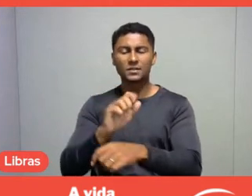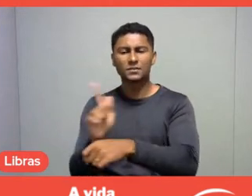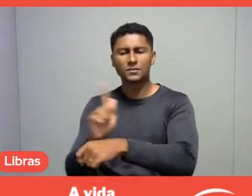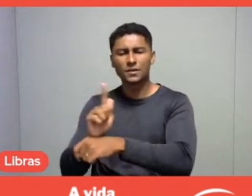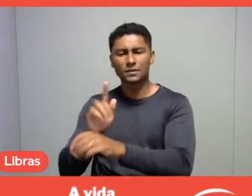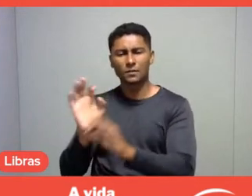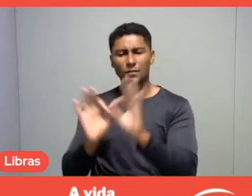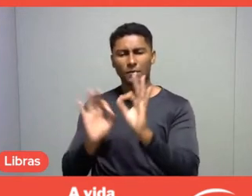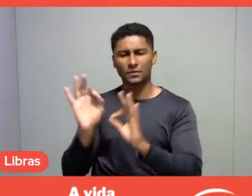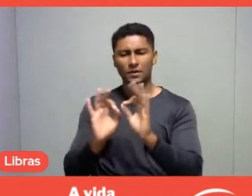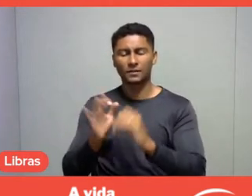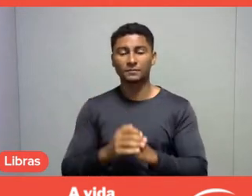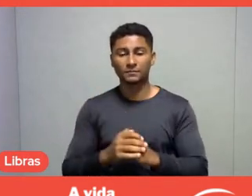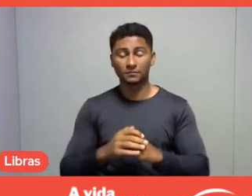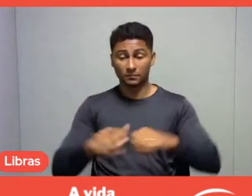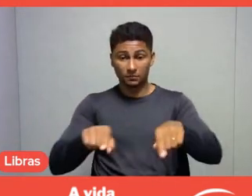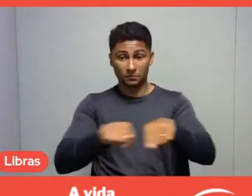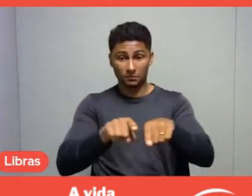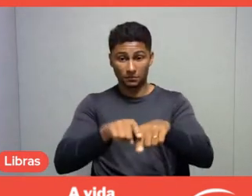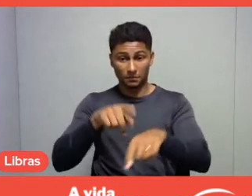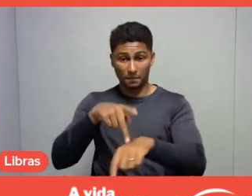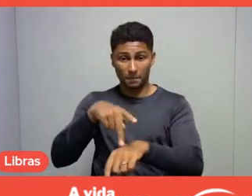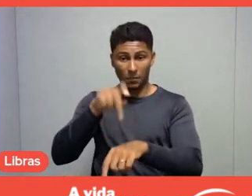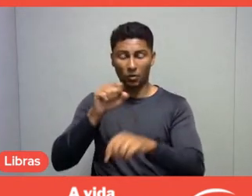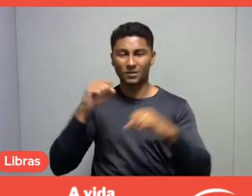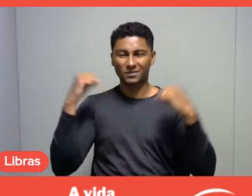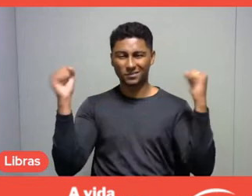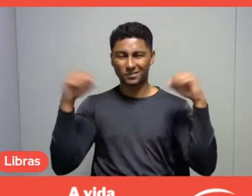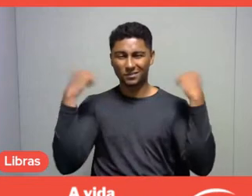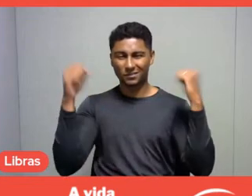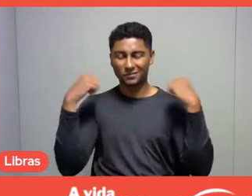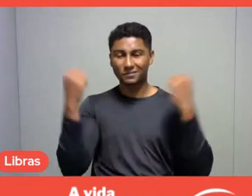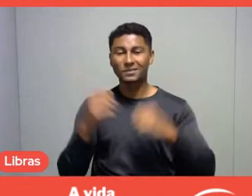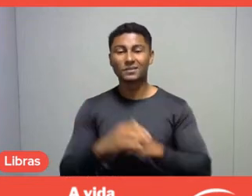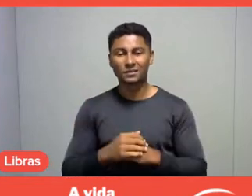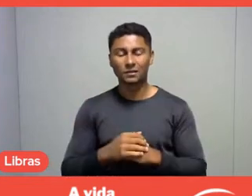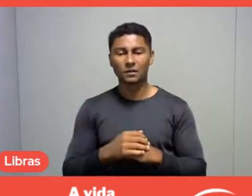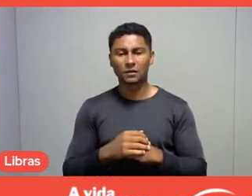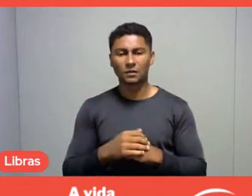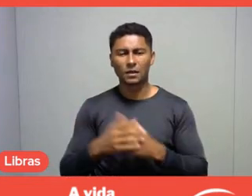a graduate degree in Physical Education, Ludicity, Recreation and Leisure,